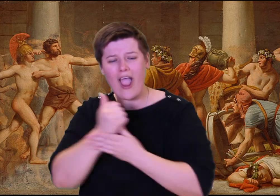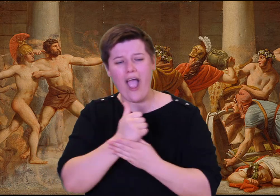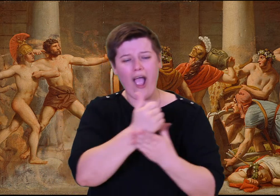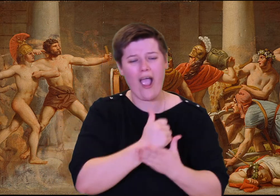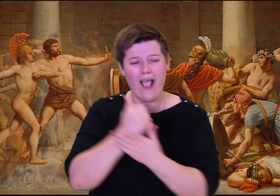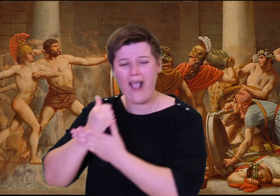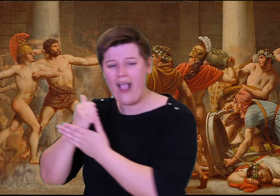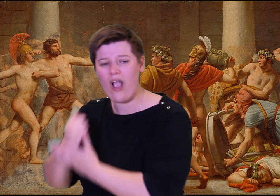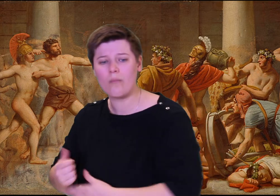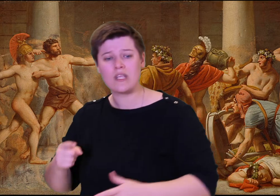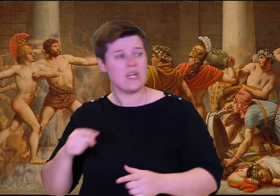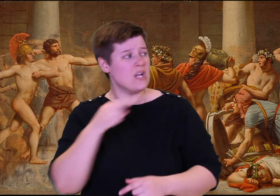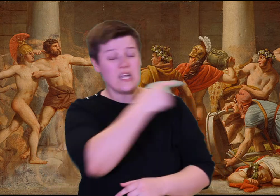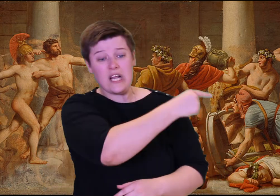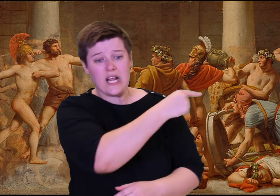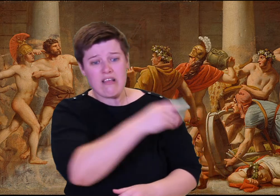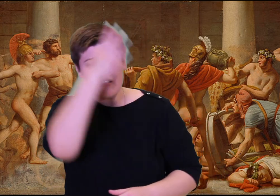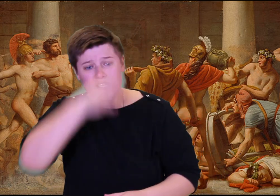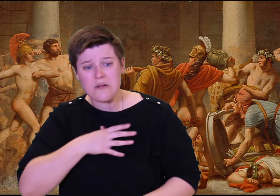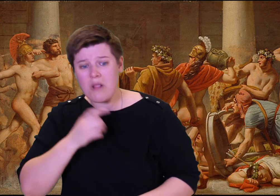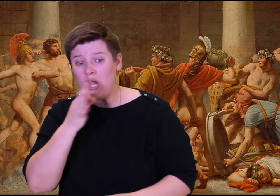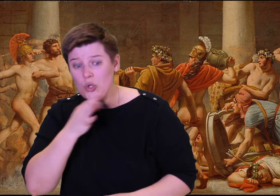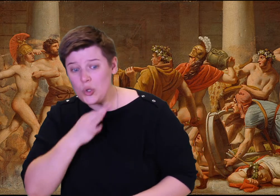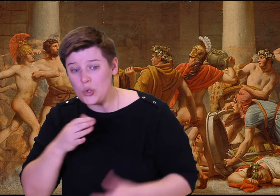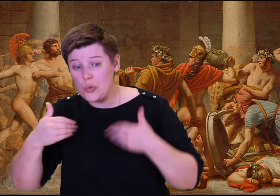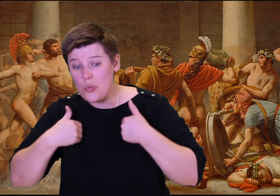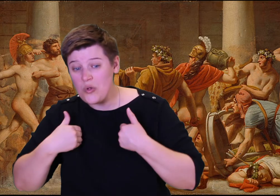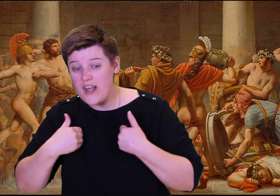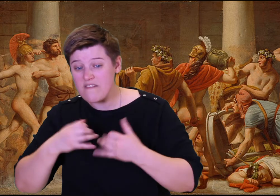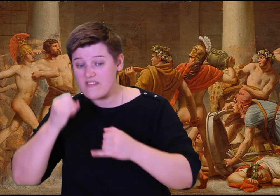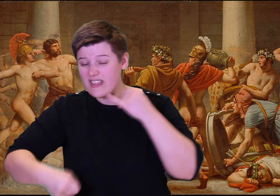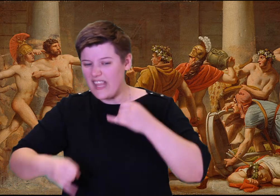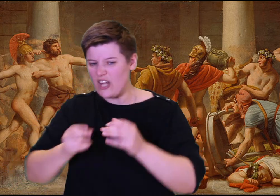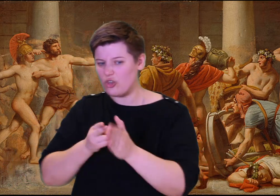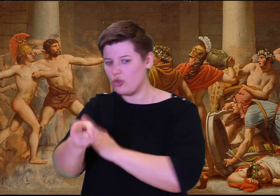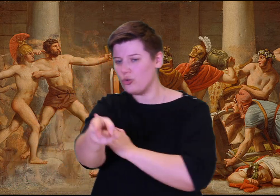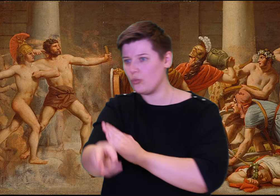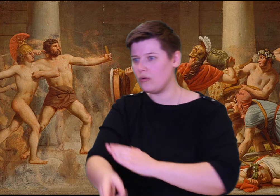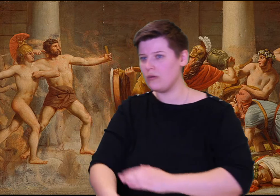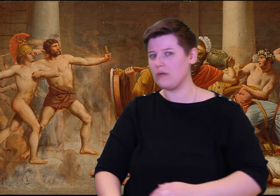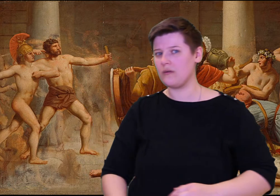until I pay you suitors back for all your wickedness.